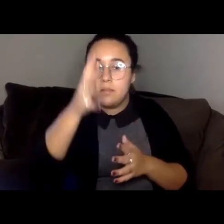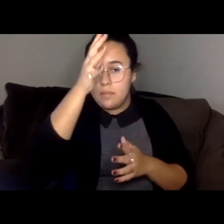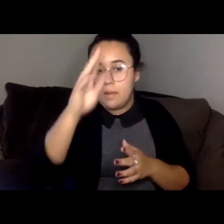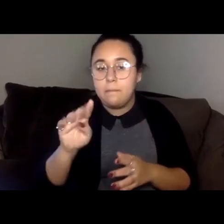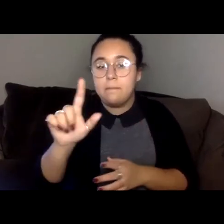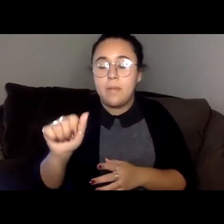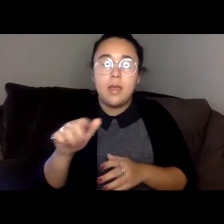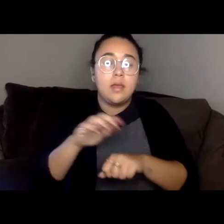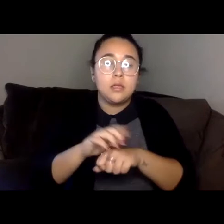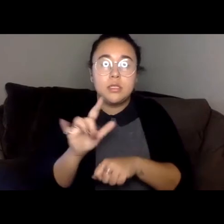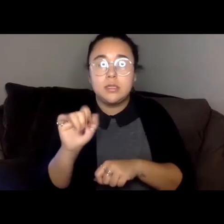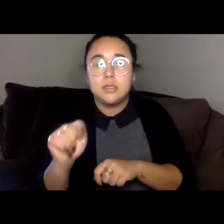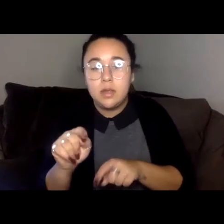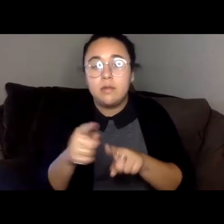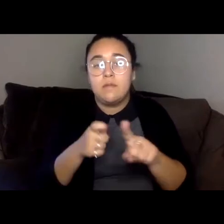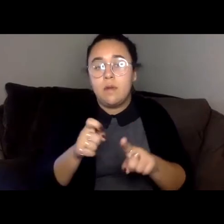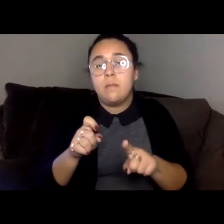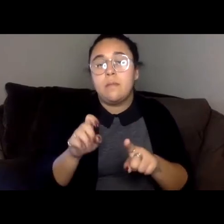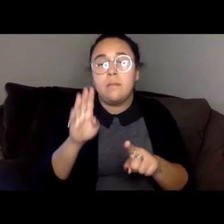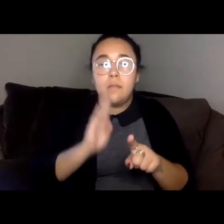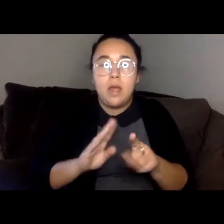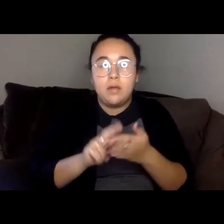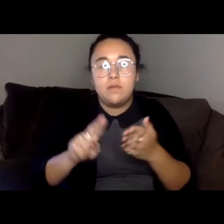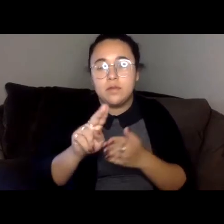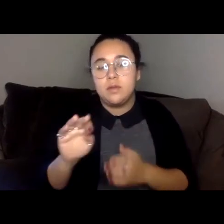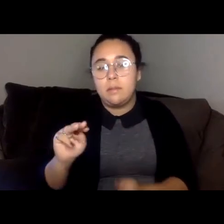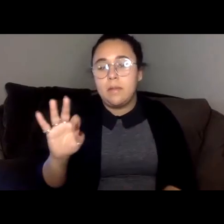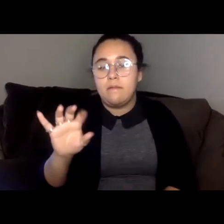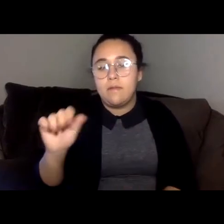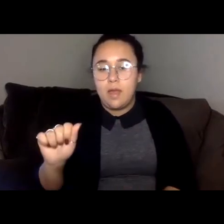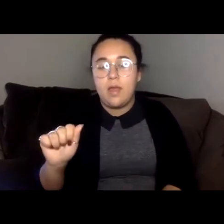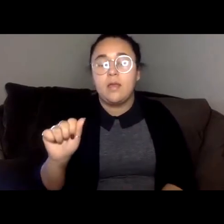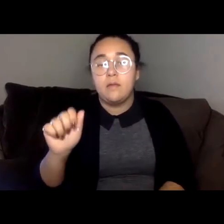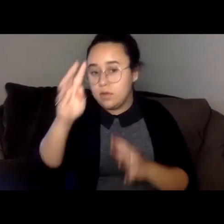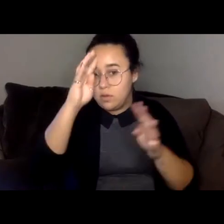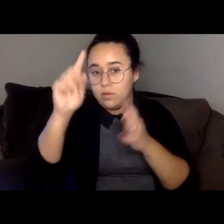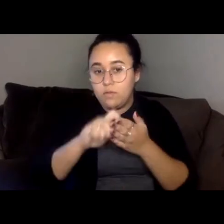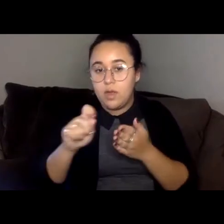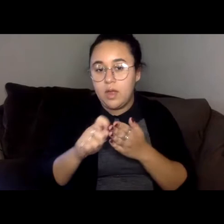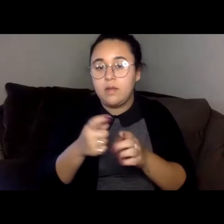from Vermont College of Fine Arts, her first novel, a good shoe tie was a finalist for